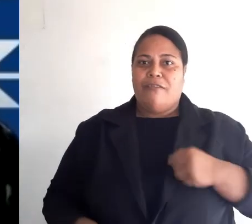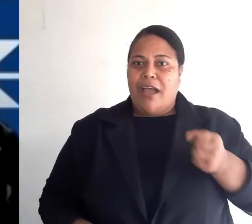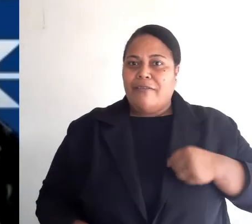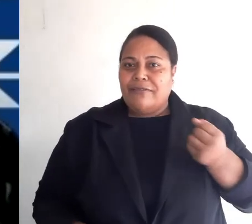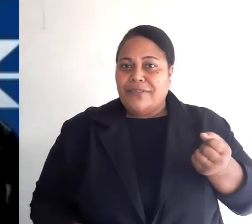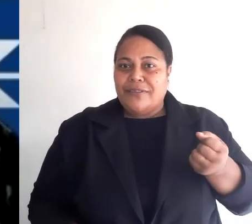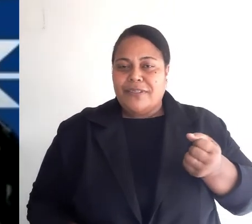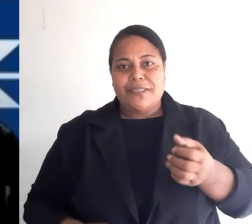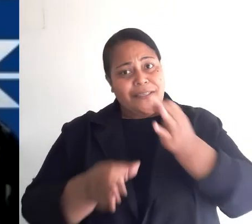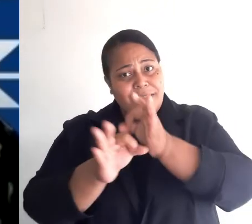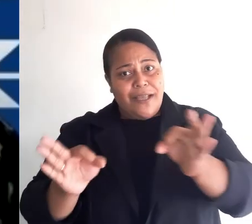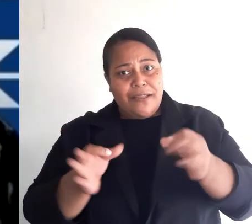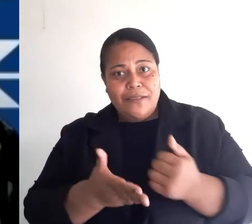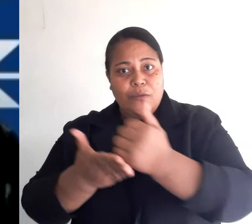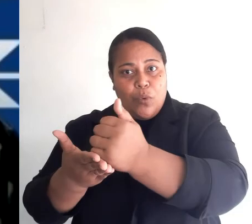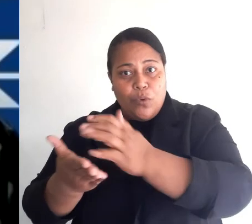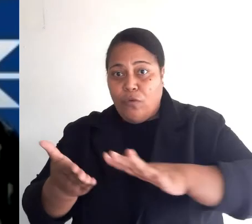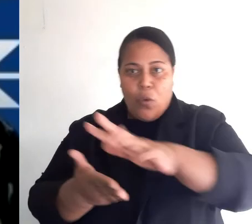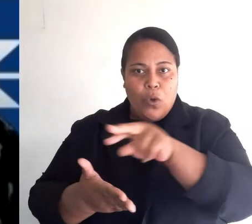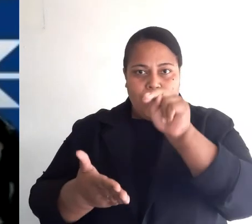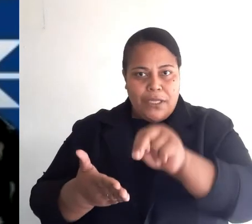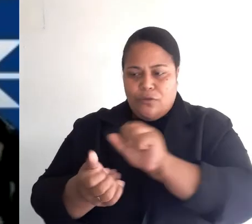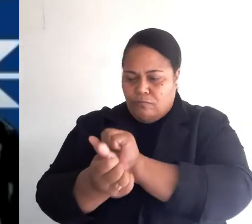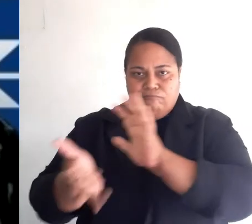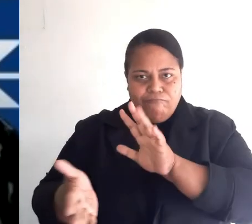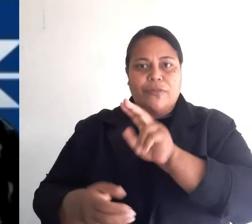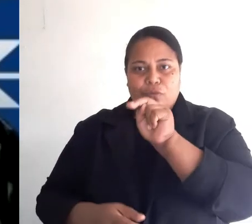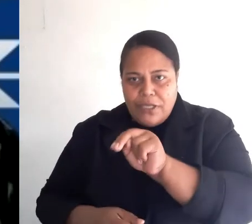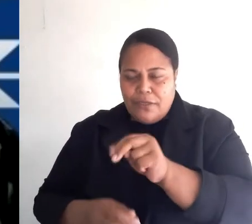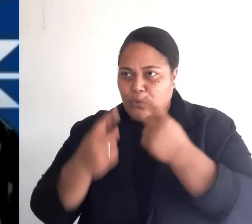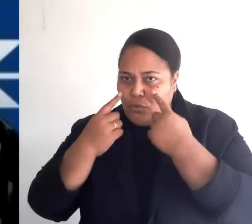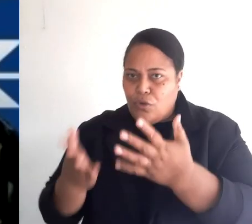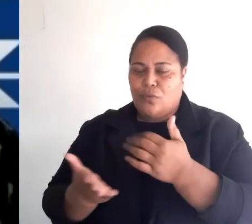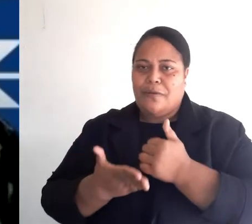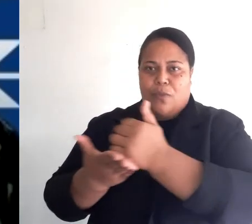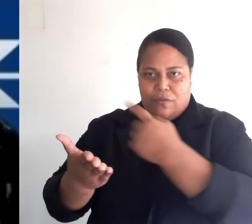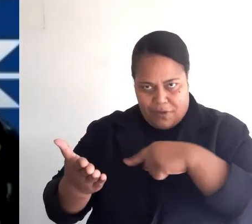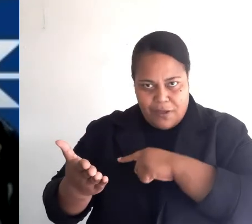for those who need to break their own silence, to help themselves or others to safety.